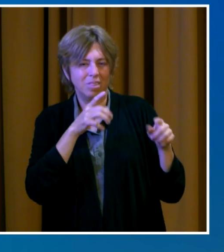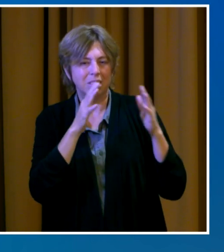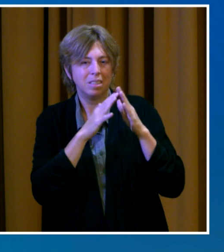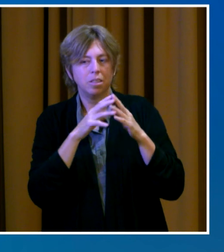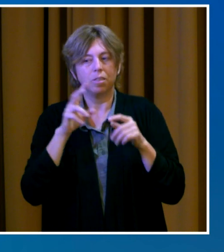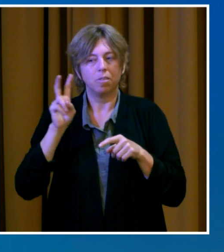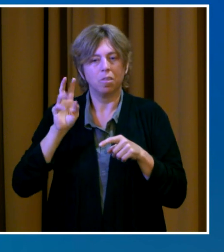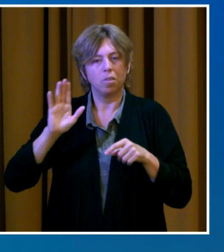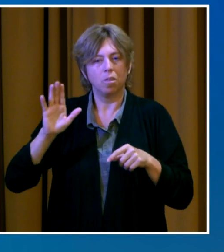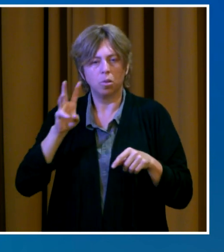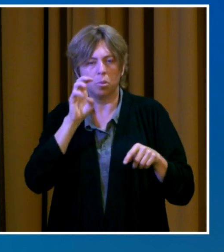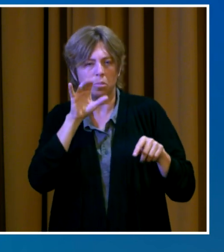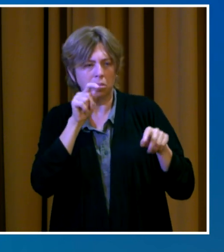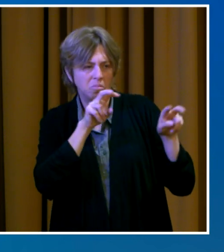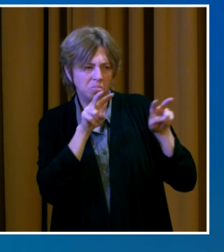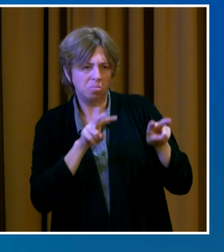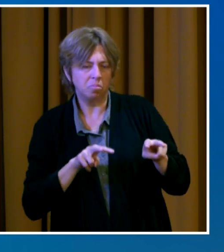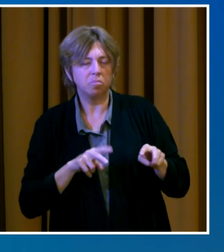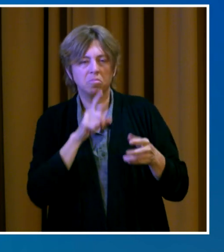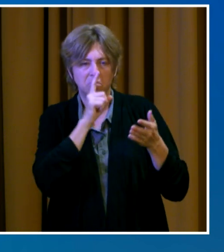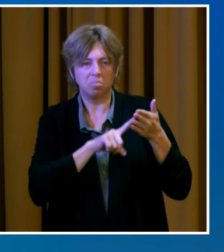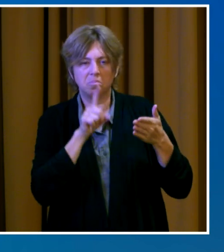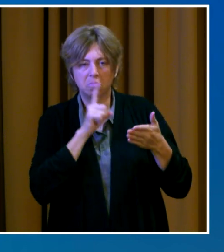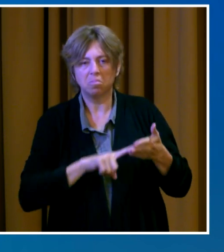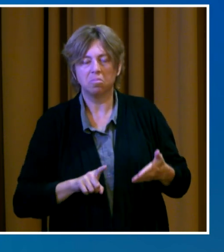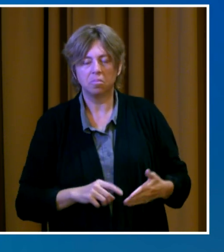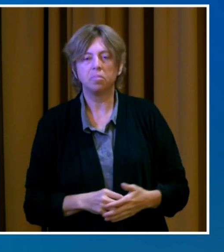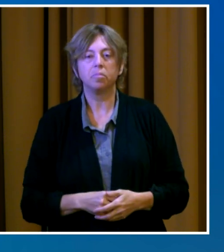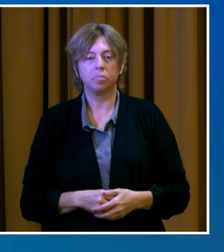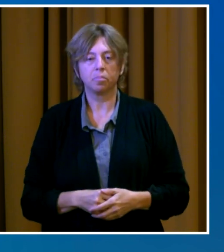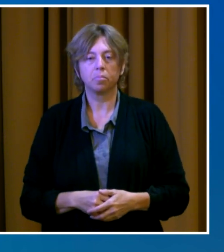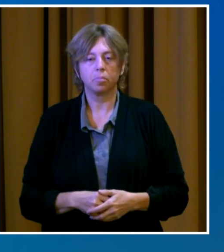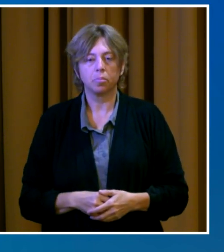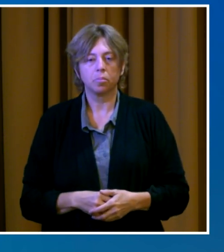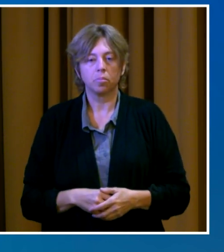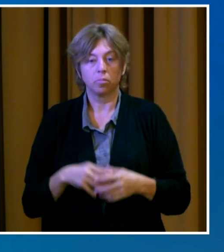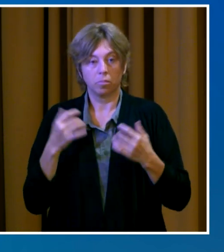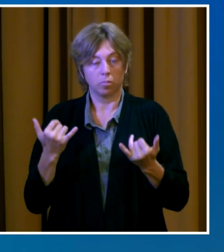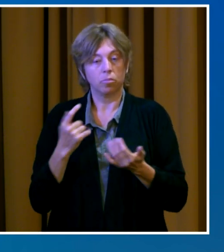This week, more reassurance has come for renters who may be